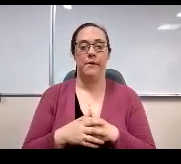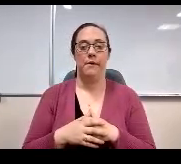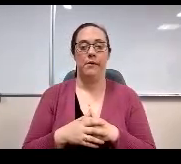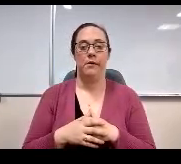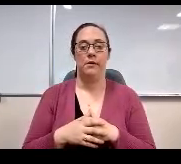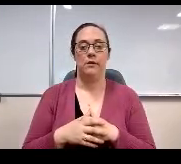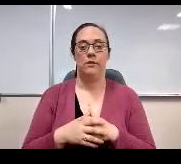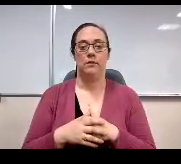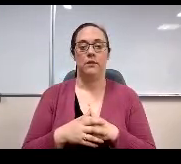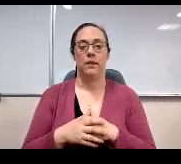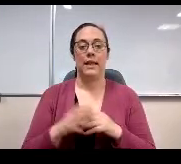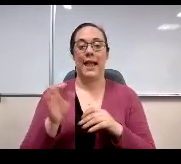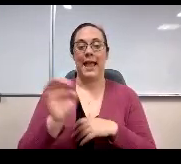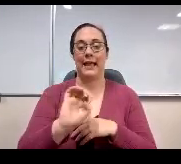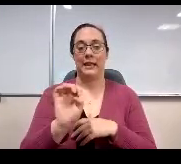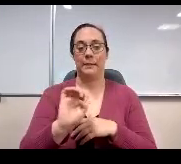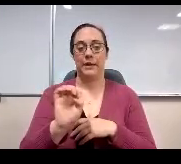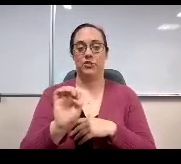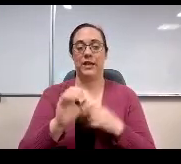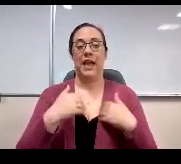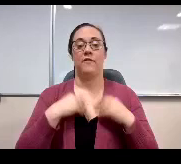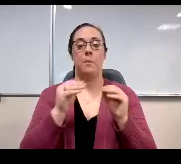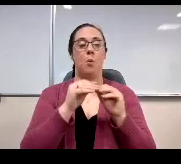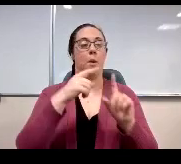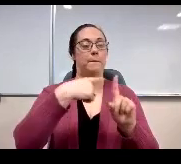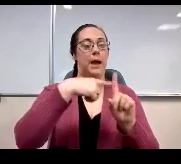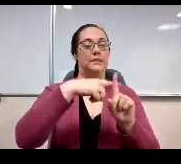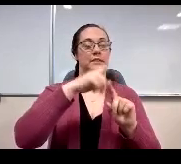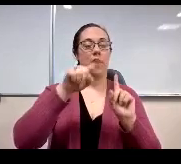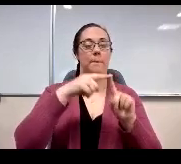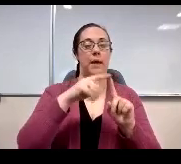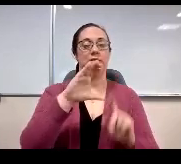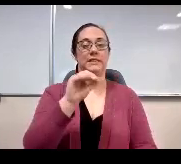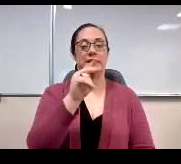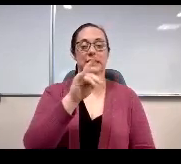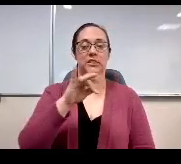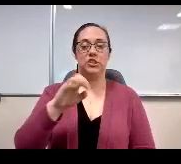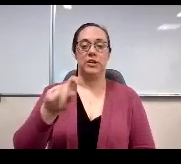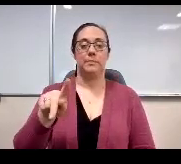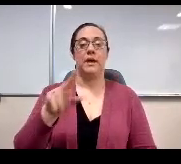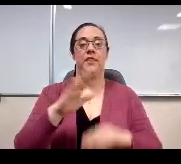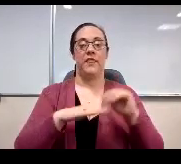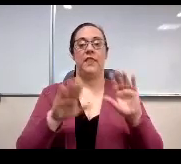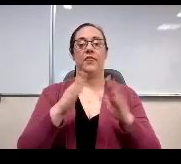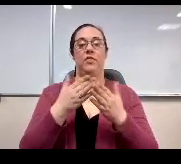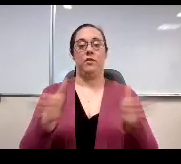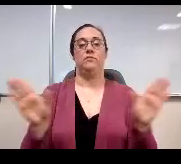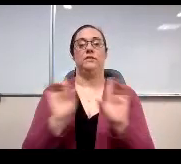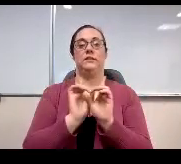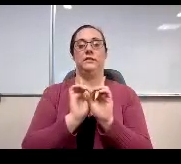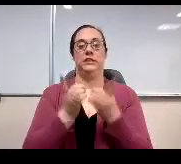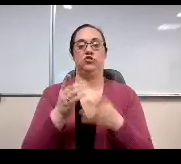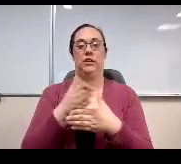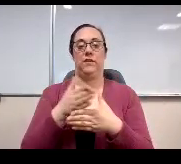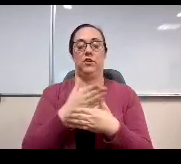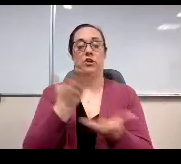At the elementary level, there is more positivity about citizenship than the district average. This could be in part because elementary students were in school